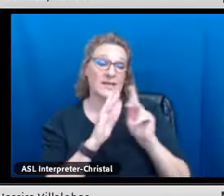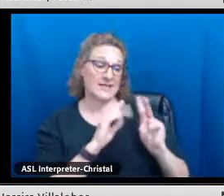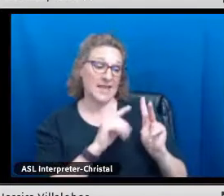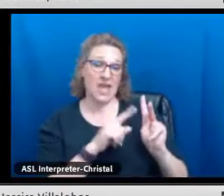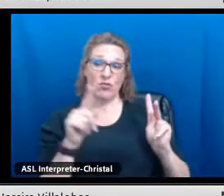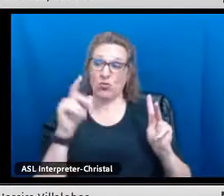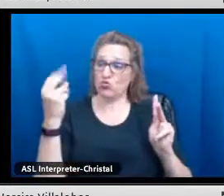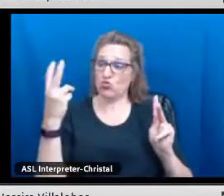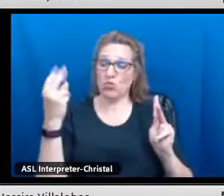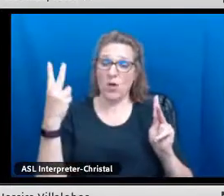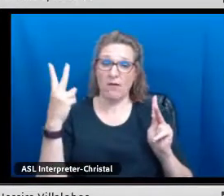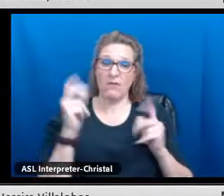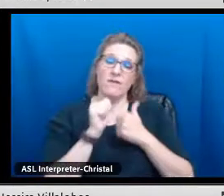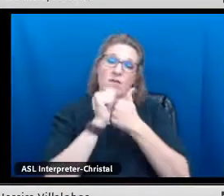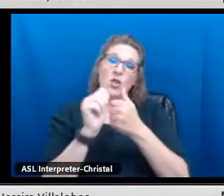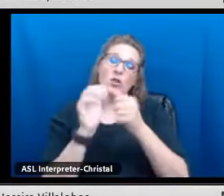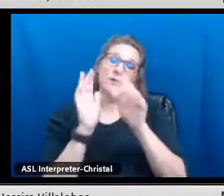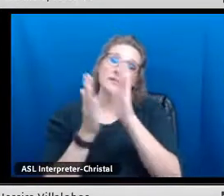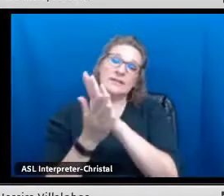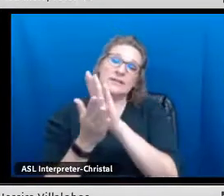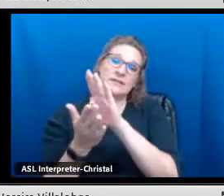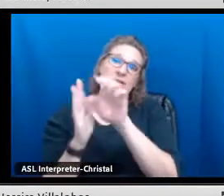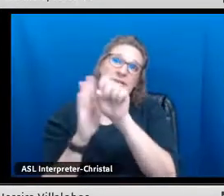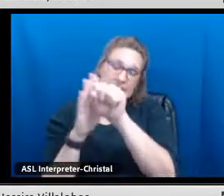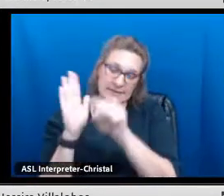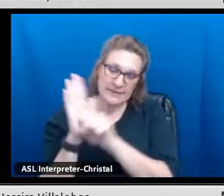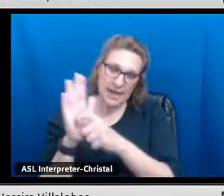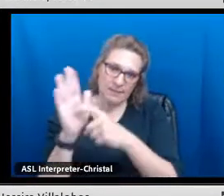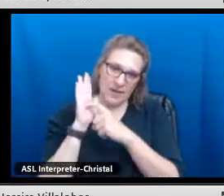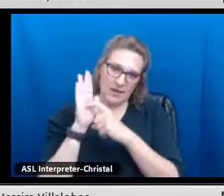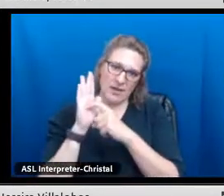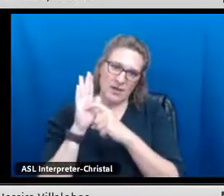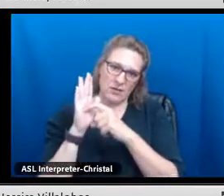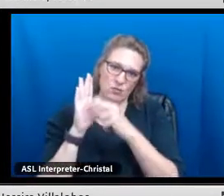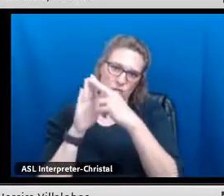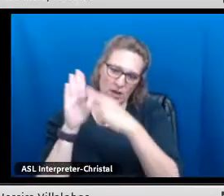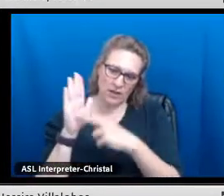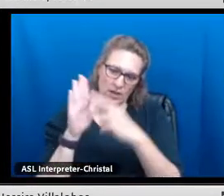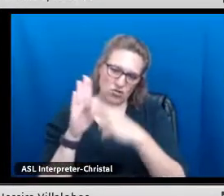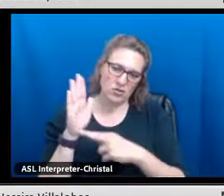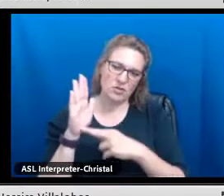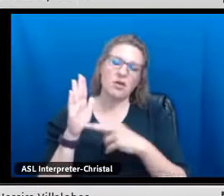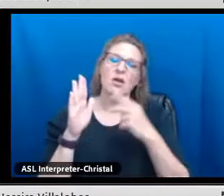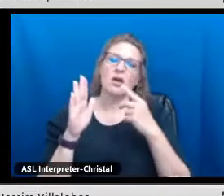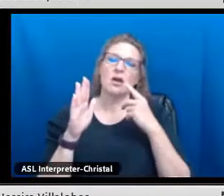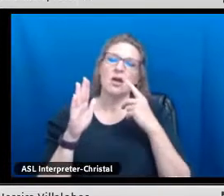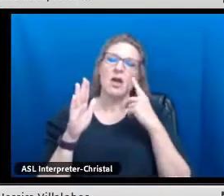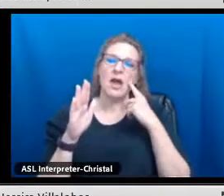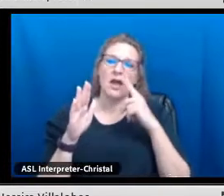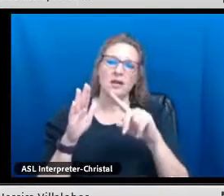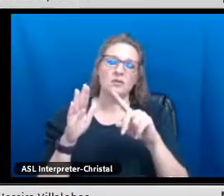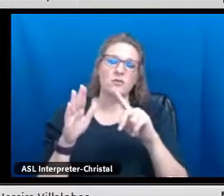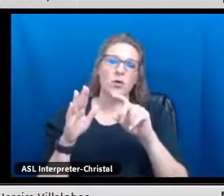across the districts in grades K through 12 in accordance with state-mandated regulations